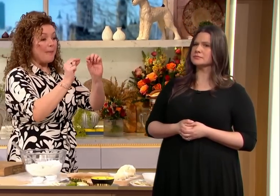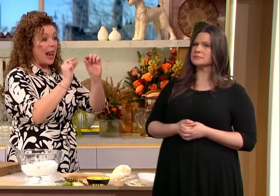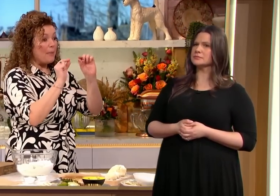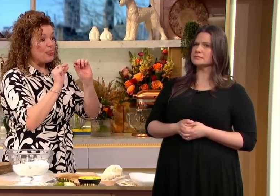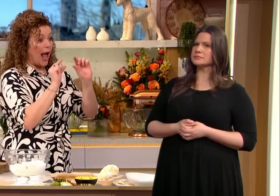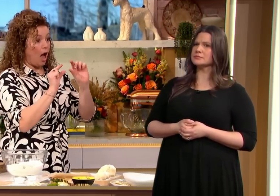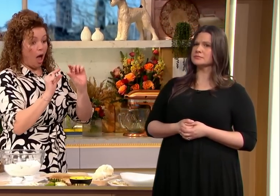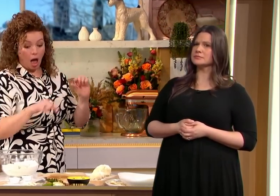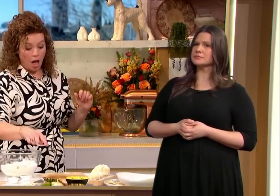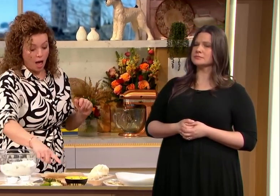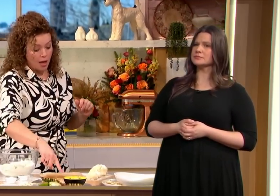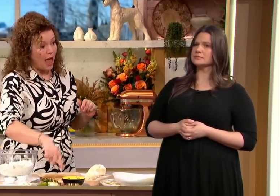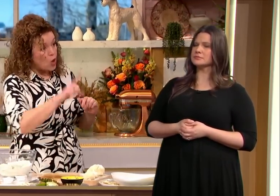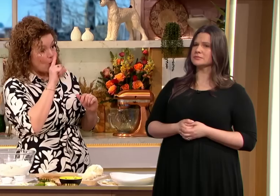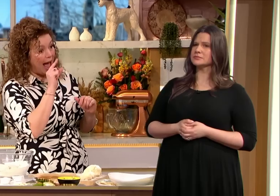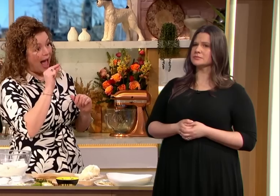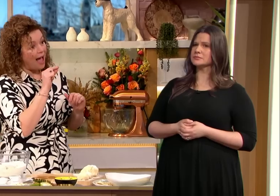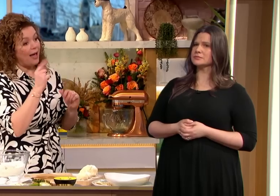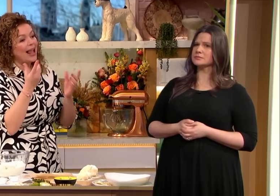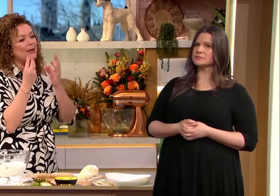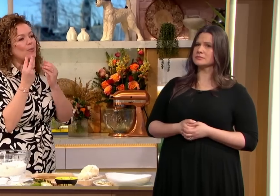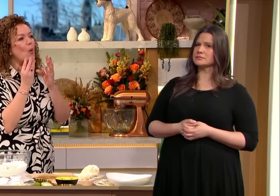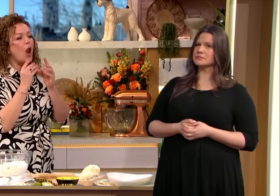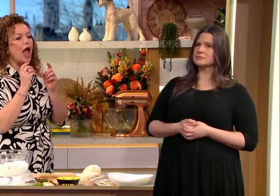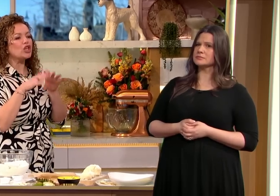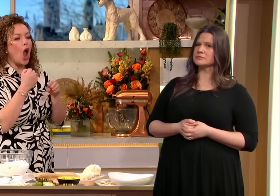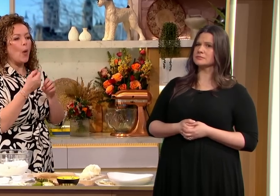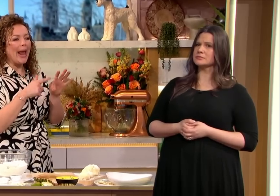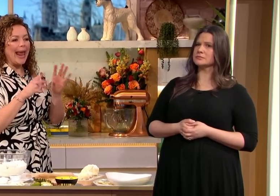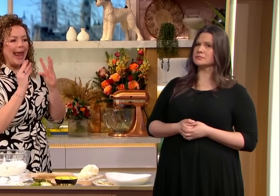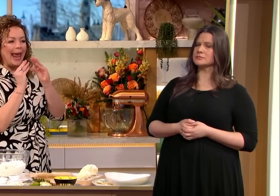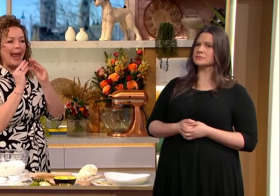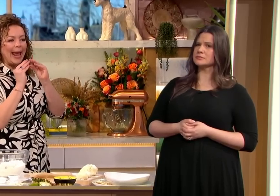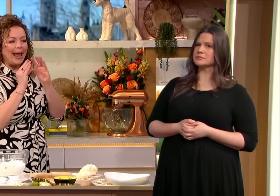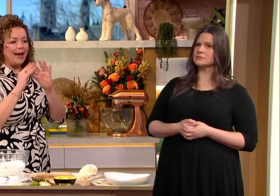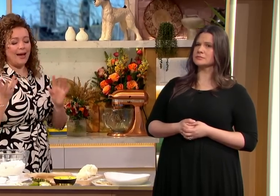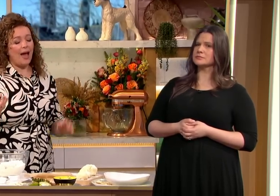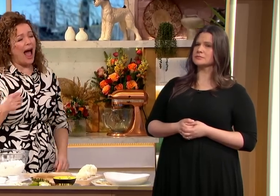and you can make them a bit thicker depending on your preference you know if you want kind